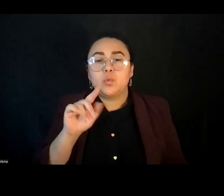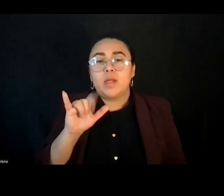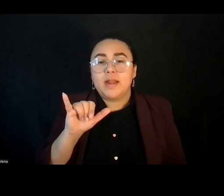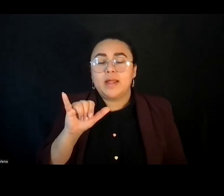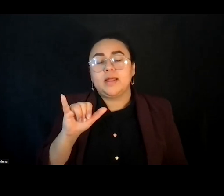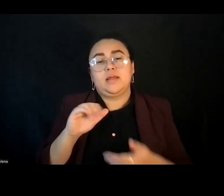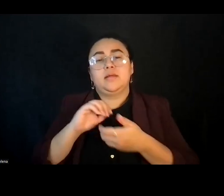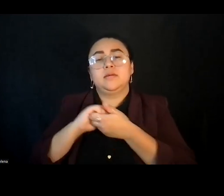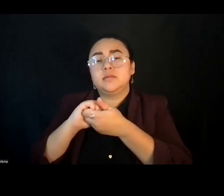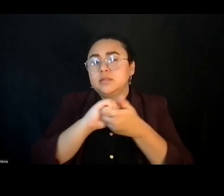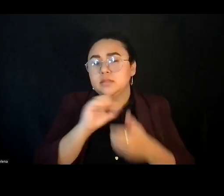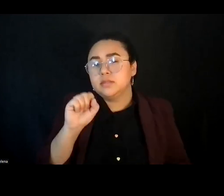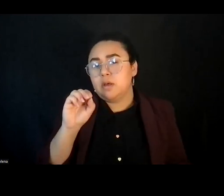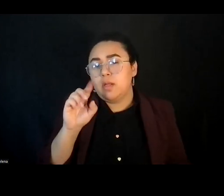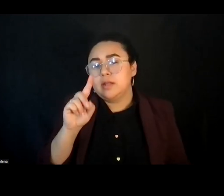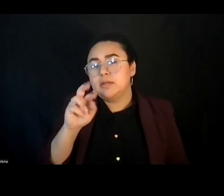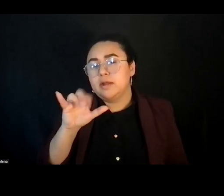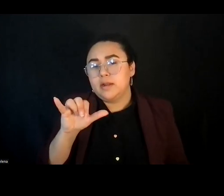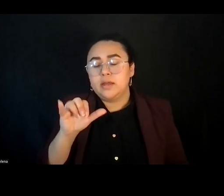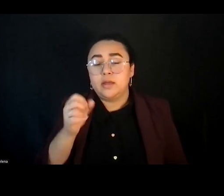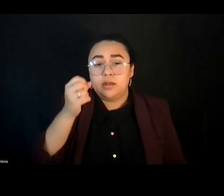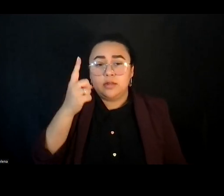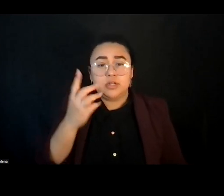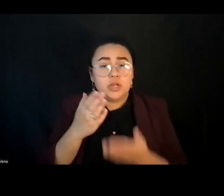How can understanding, othering and belonging give us tools for full inclusion?